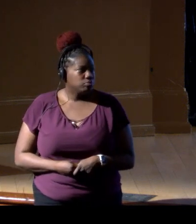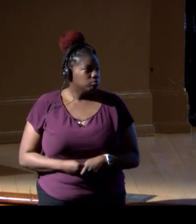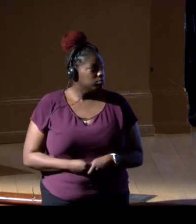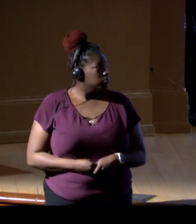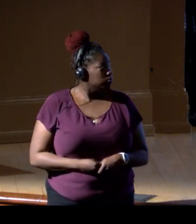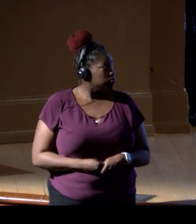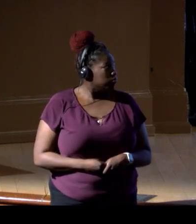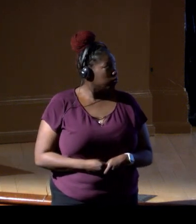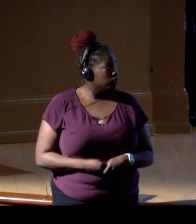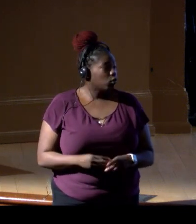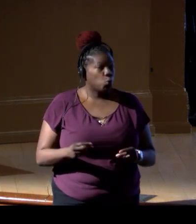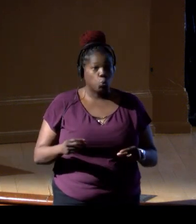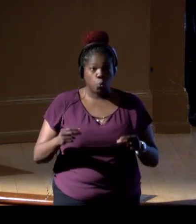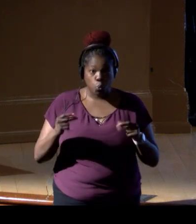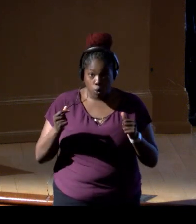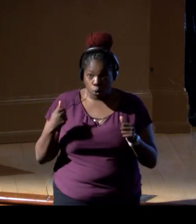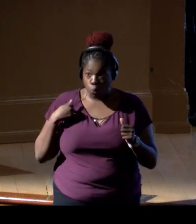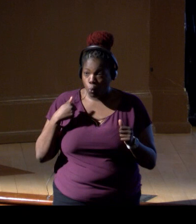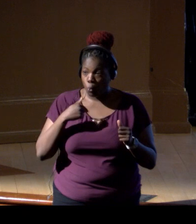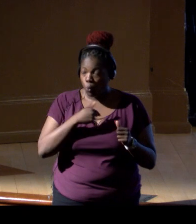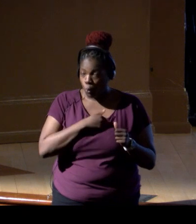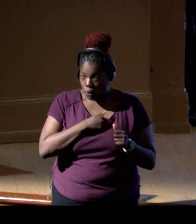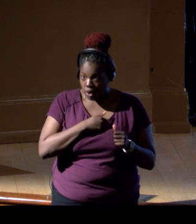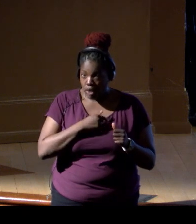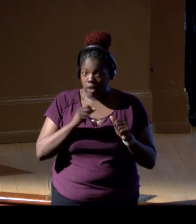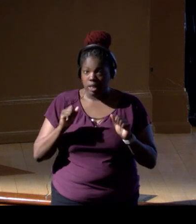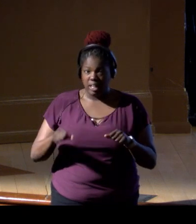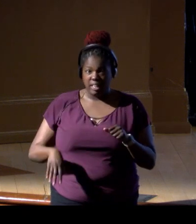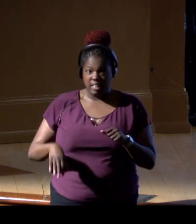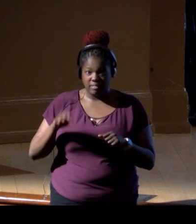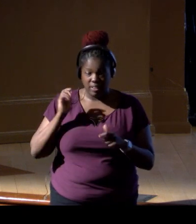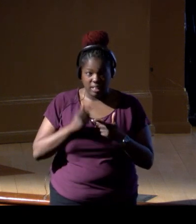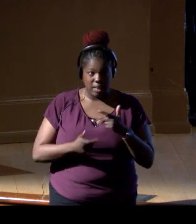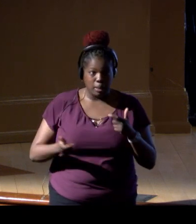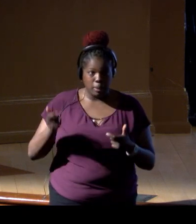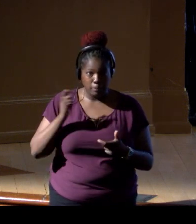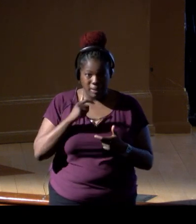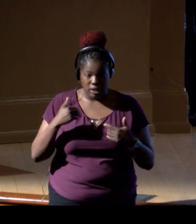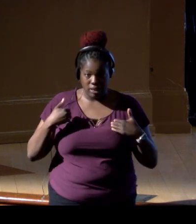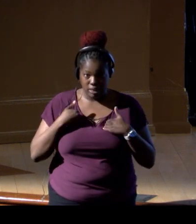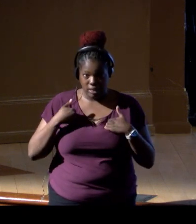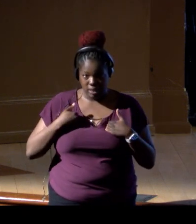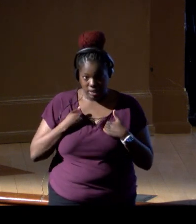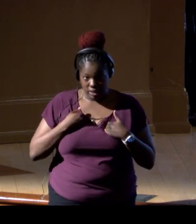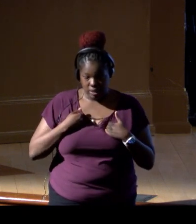pretty quickly we were able to find a larger species list for that area.